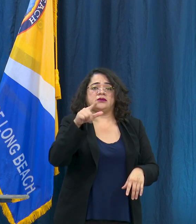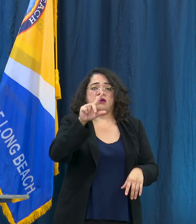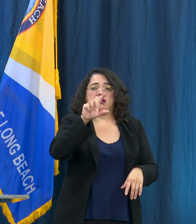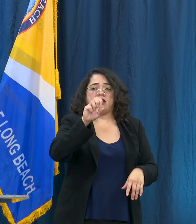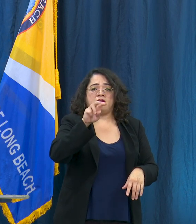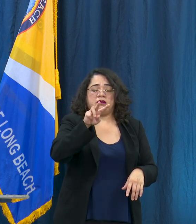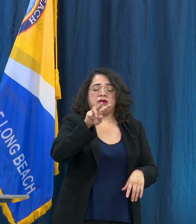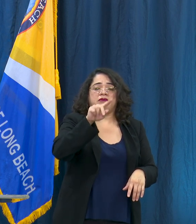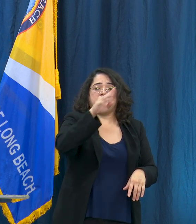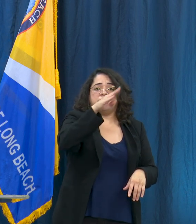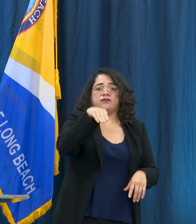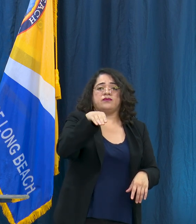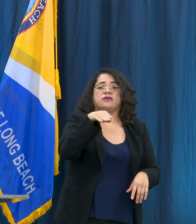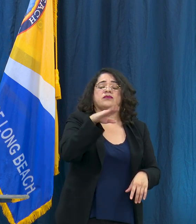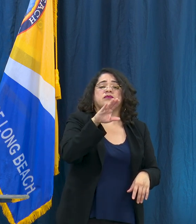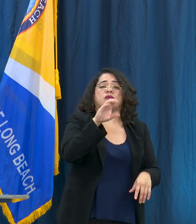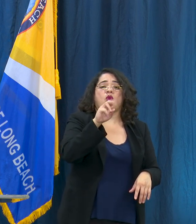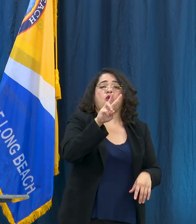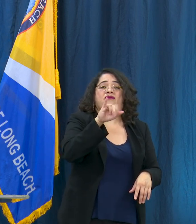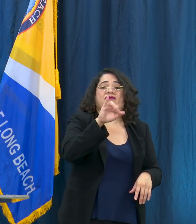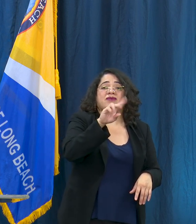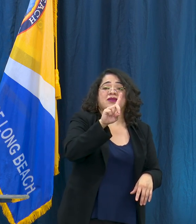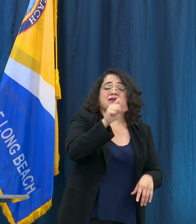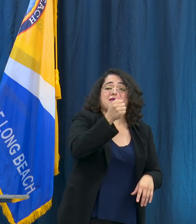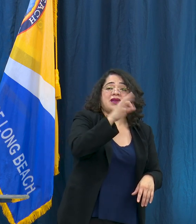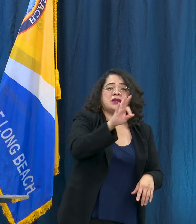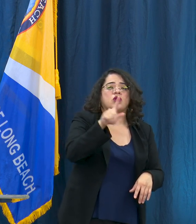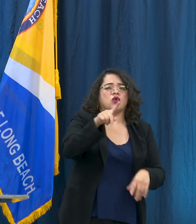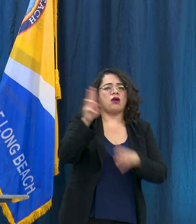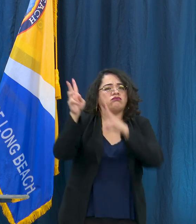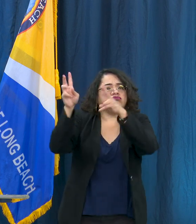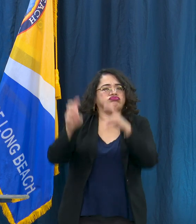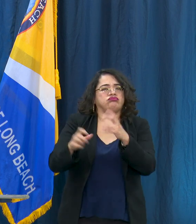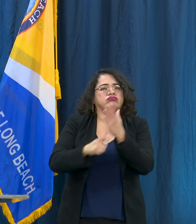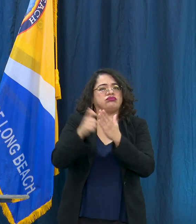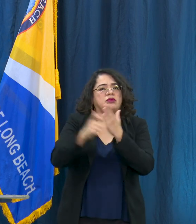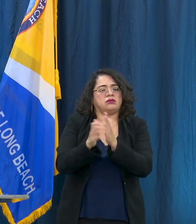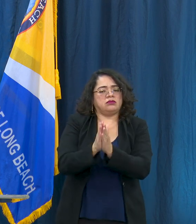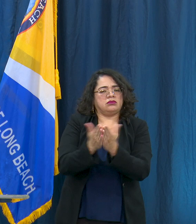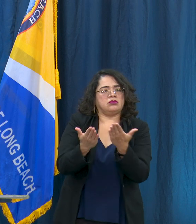to do and how to download that and then once you do so, there's